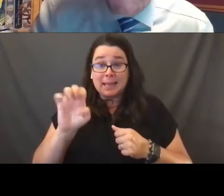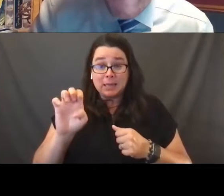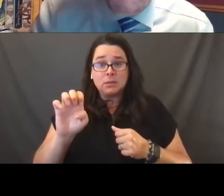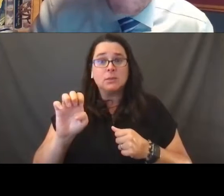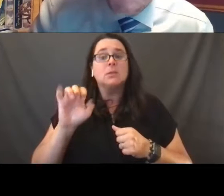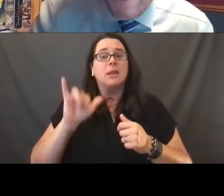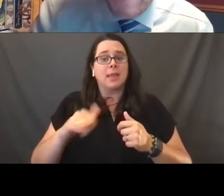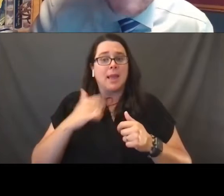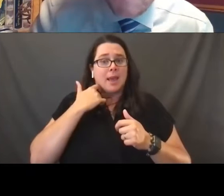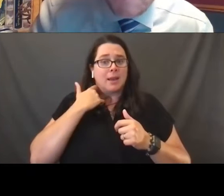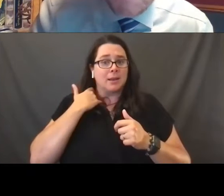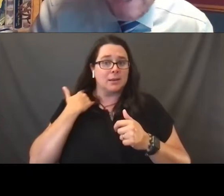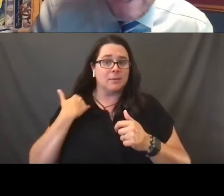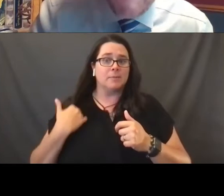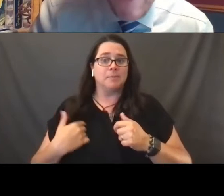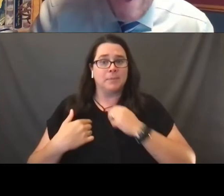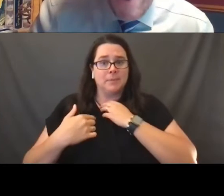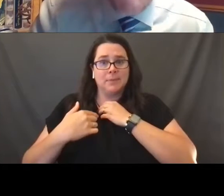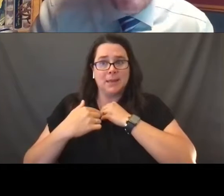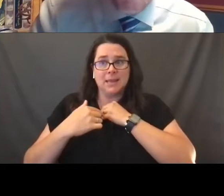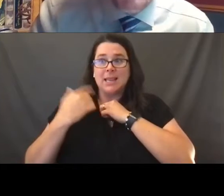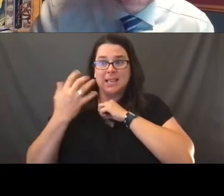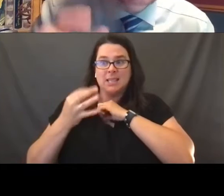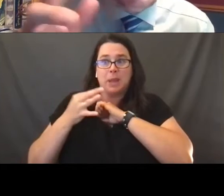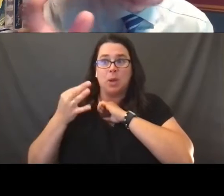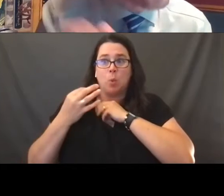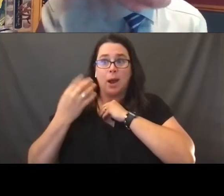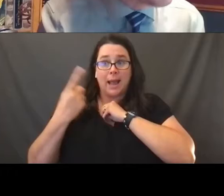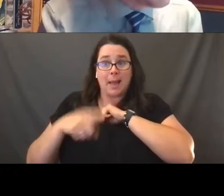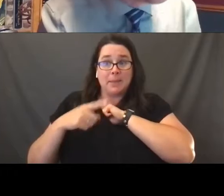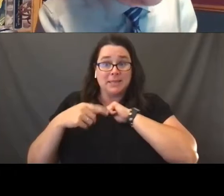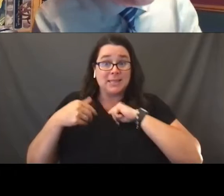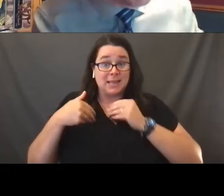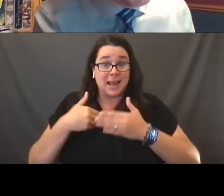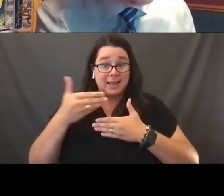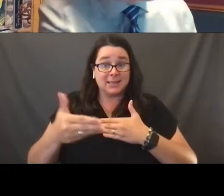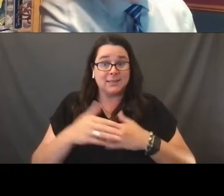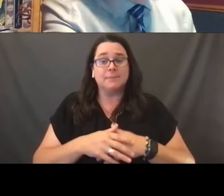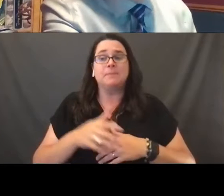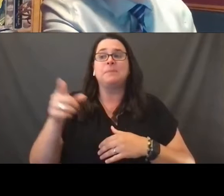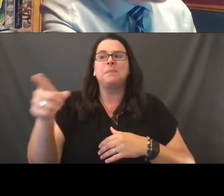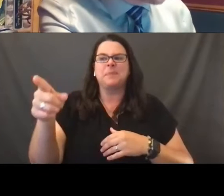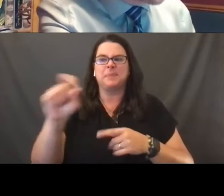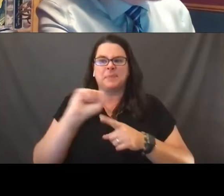what follows to this day. We see as well in this particular case,